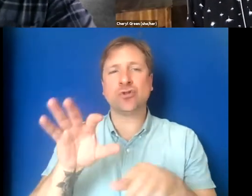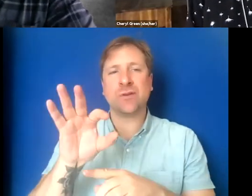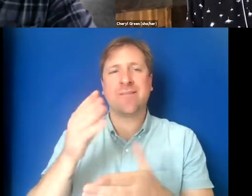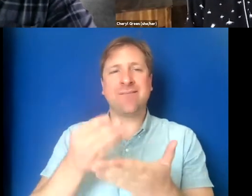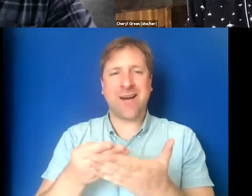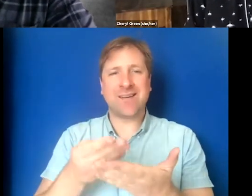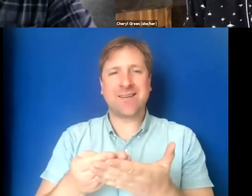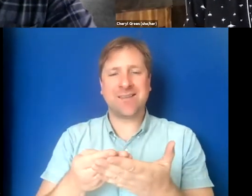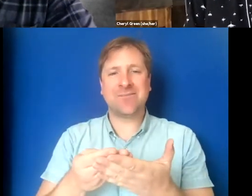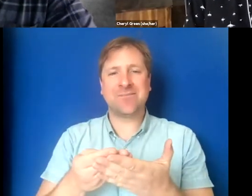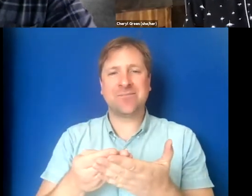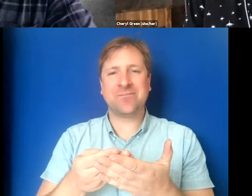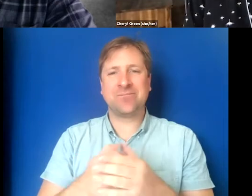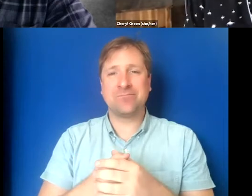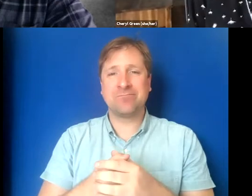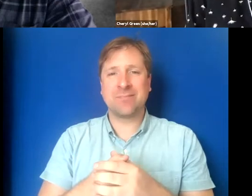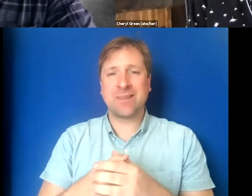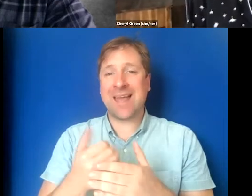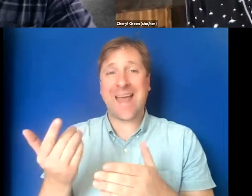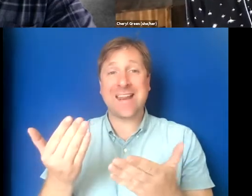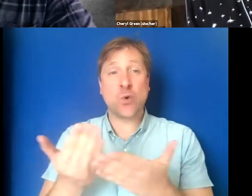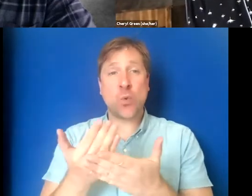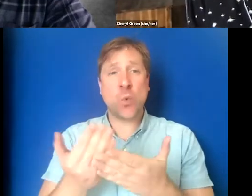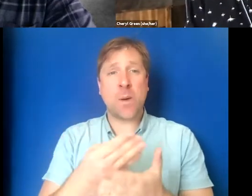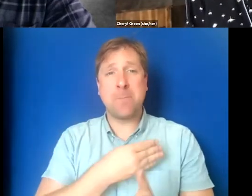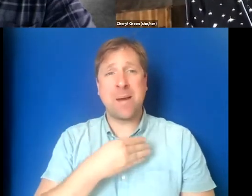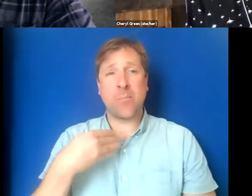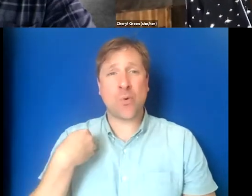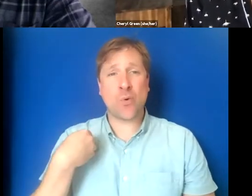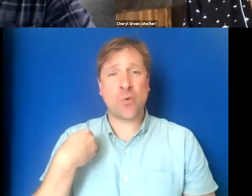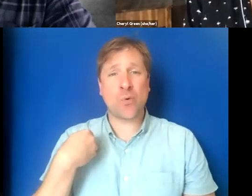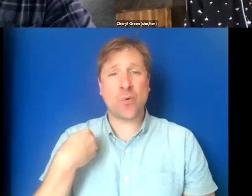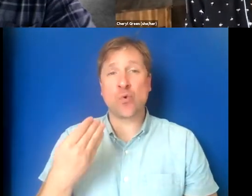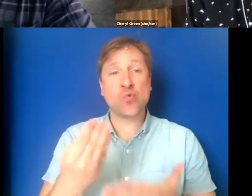And any New Day member, any new member coming into New Day,